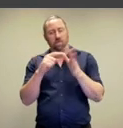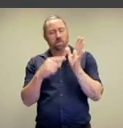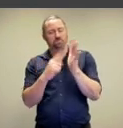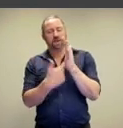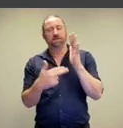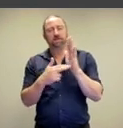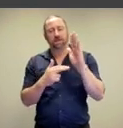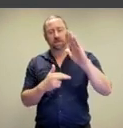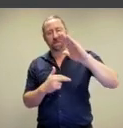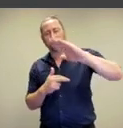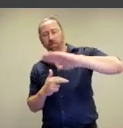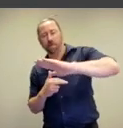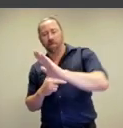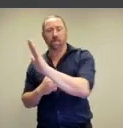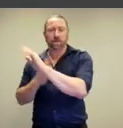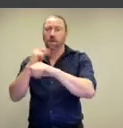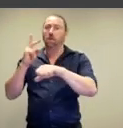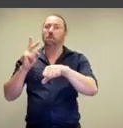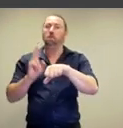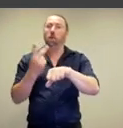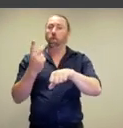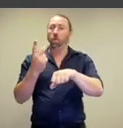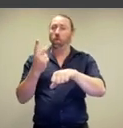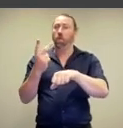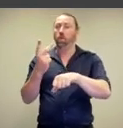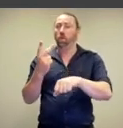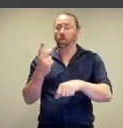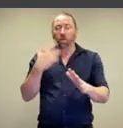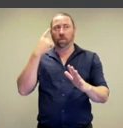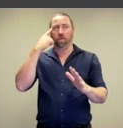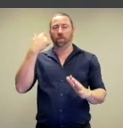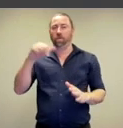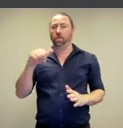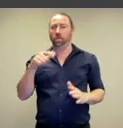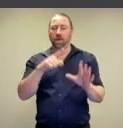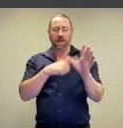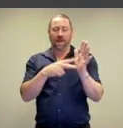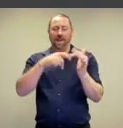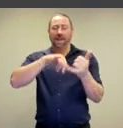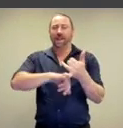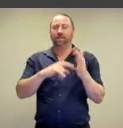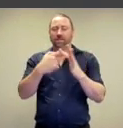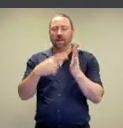overlapping patterns. This